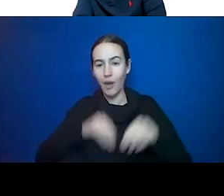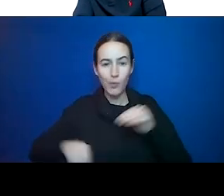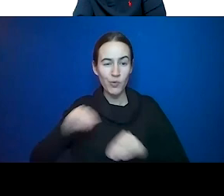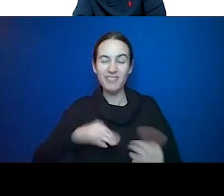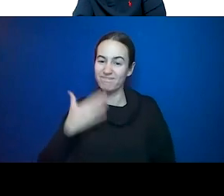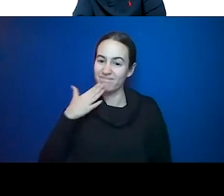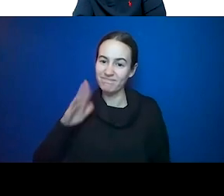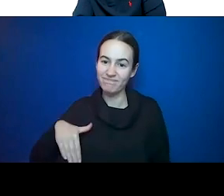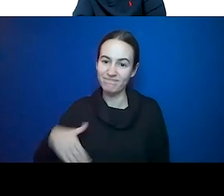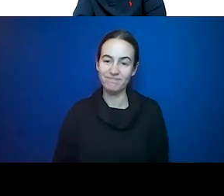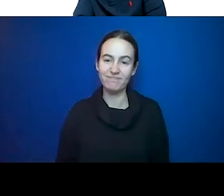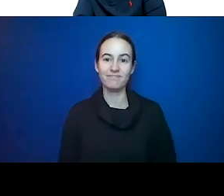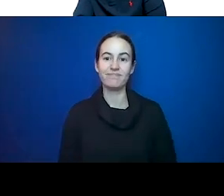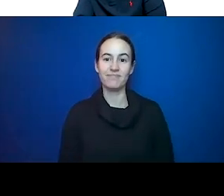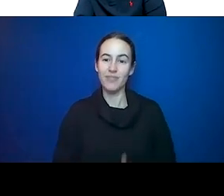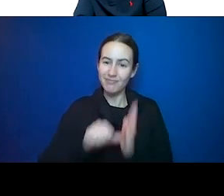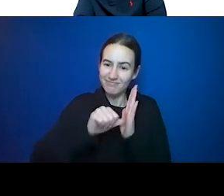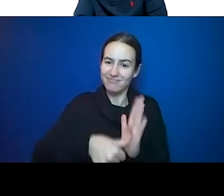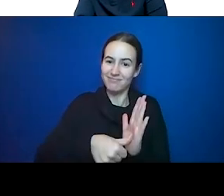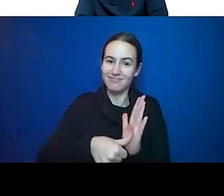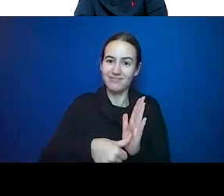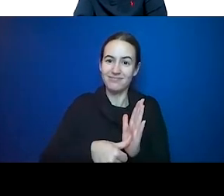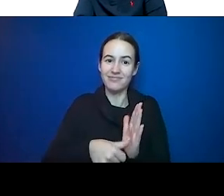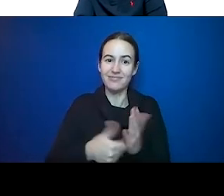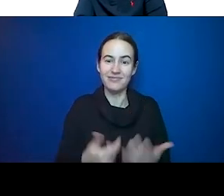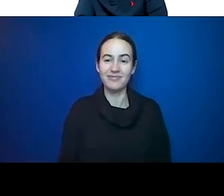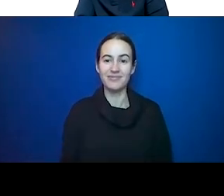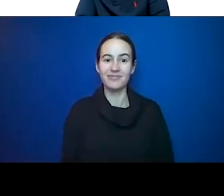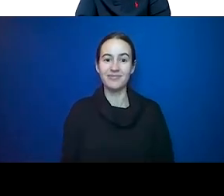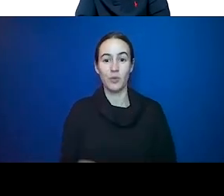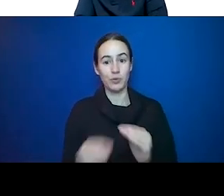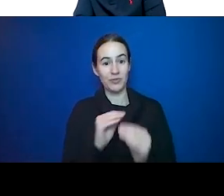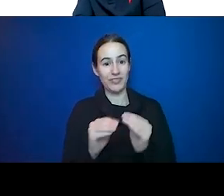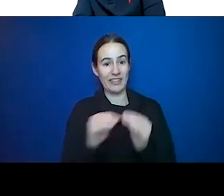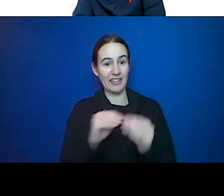these things fairly simple. Now